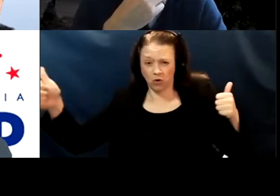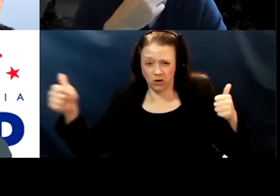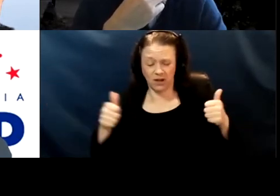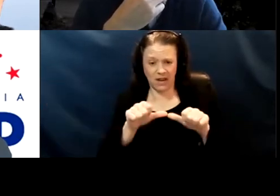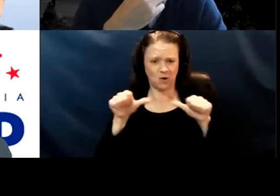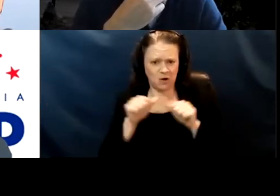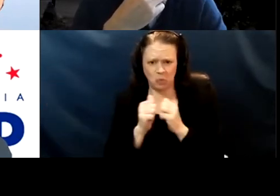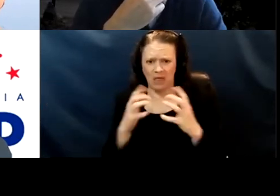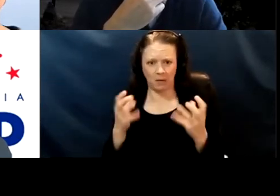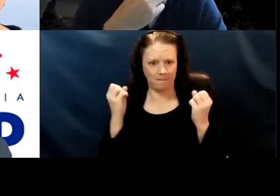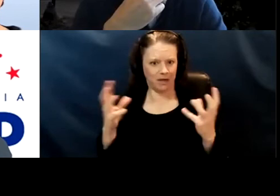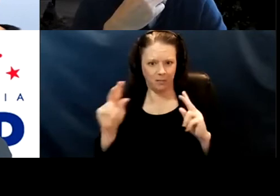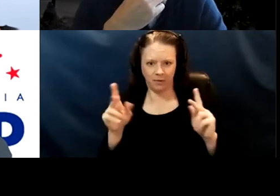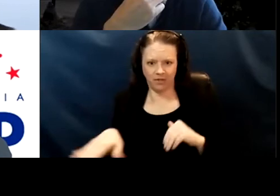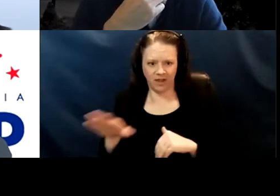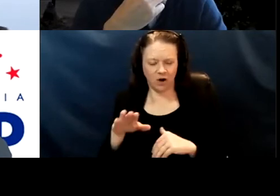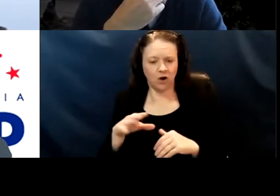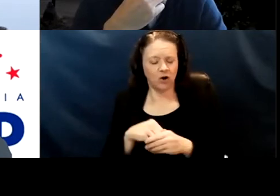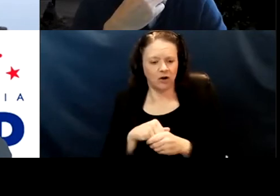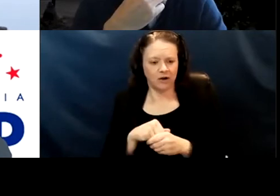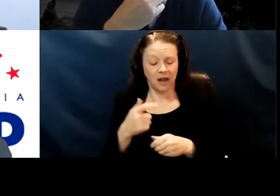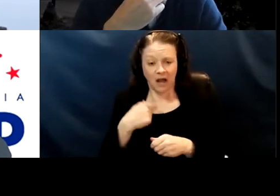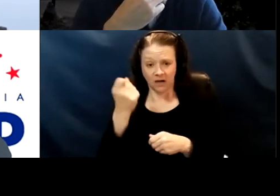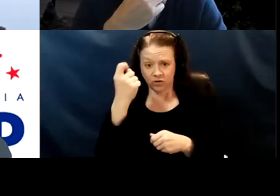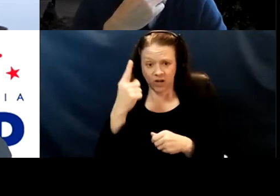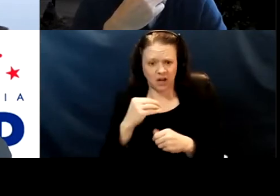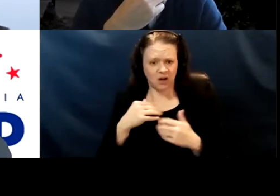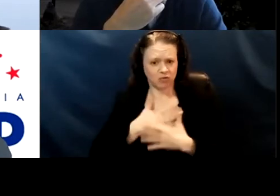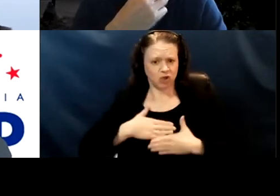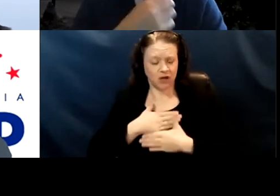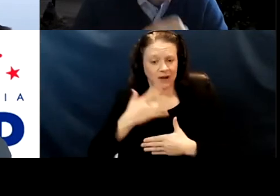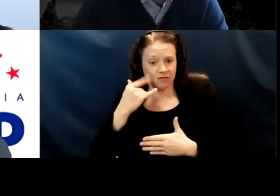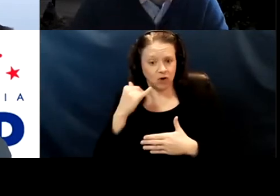And so I think, I think I understand appreciate California's desire for efficiency